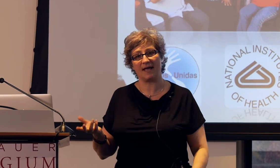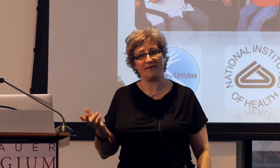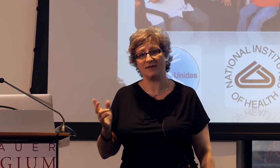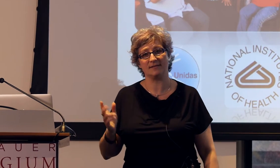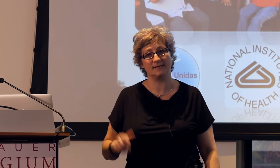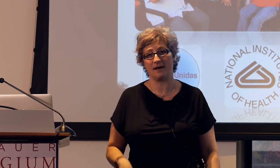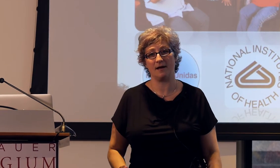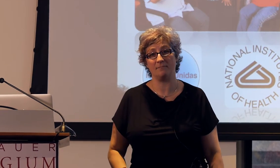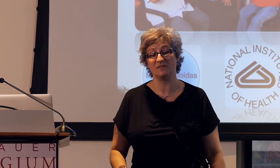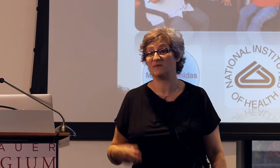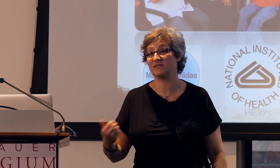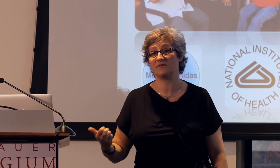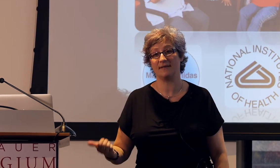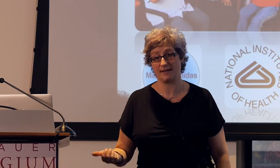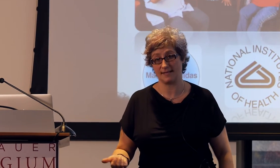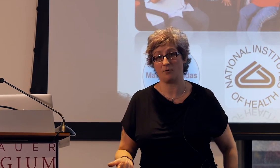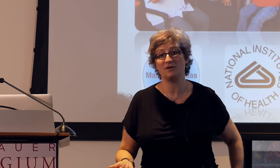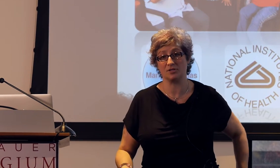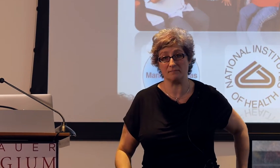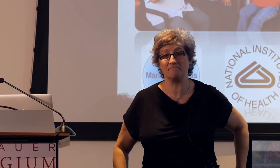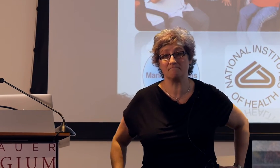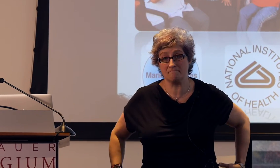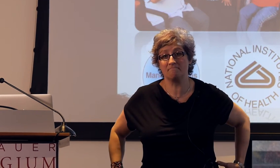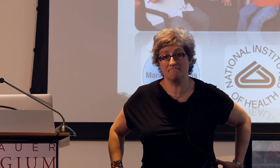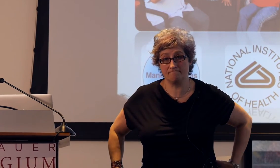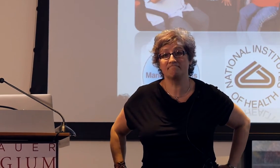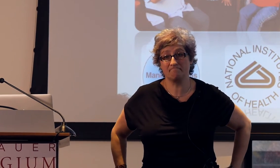I haven't specifically asked that question.